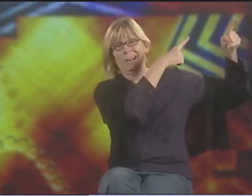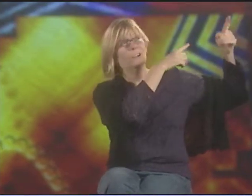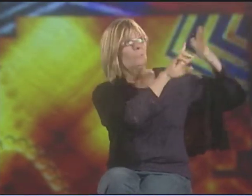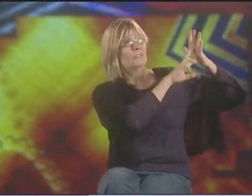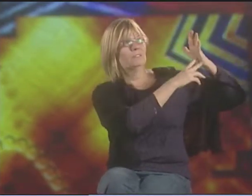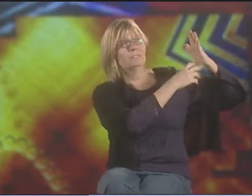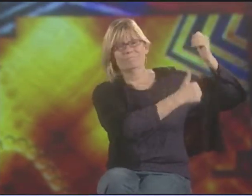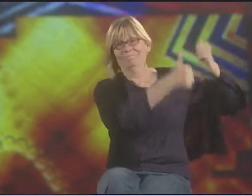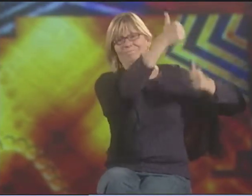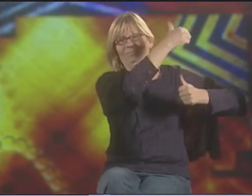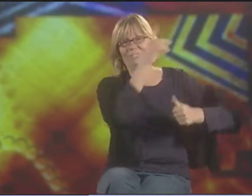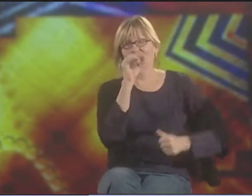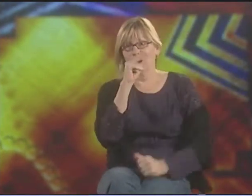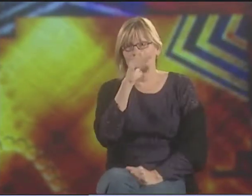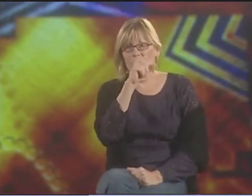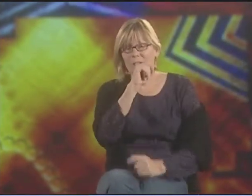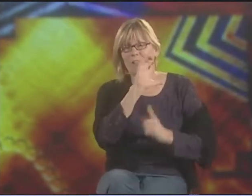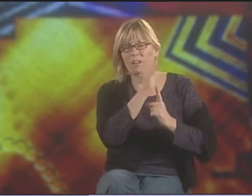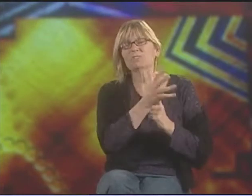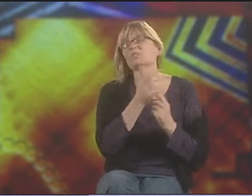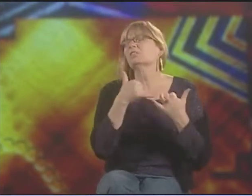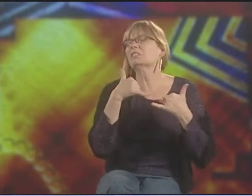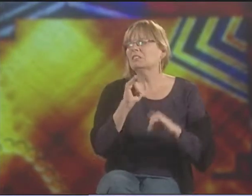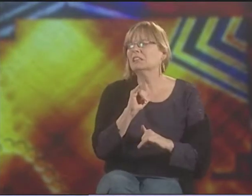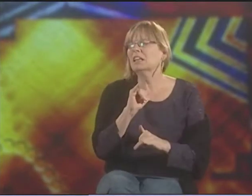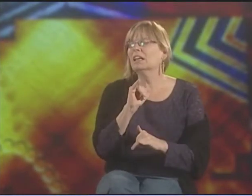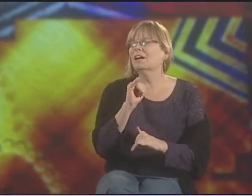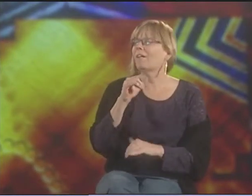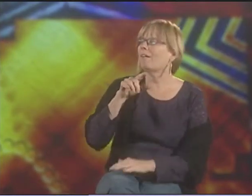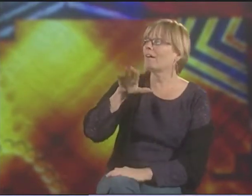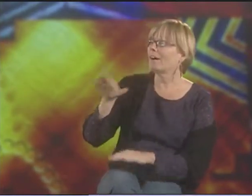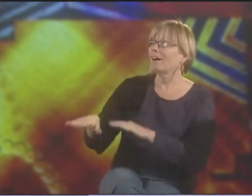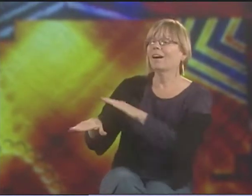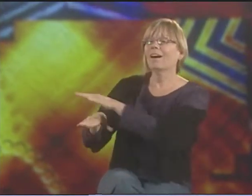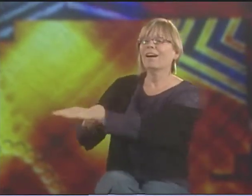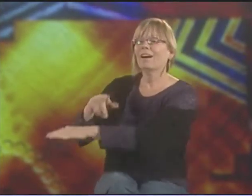THINGS THAT ARE GLARING. AND THAT SHOWS THAT THE DOMINANT CULTURE